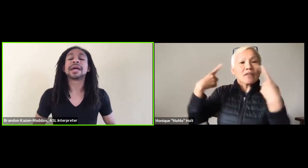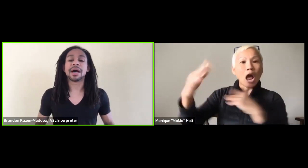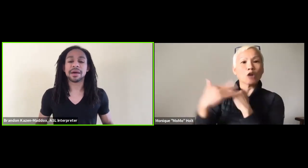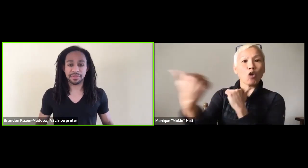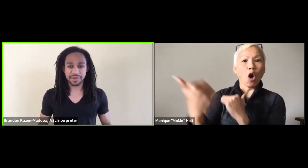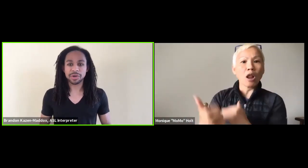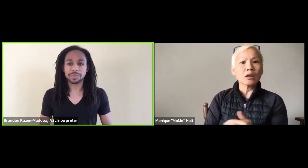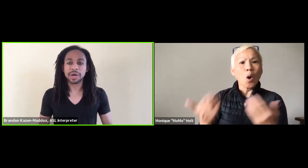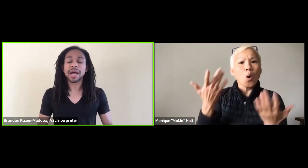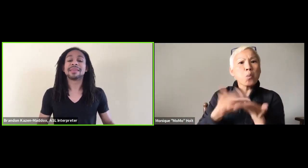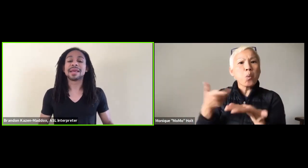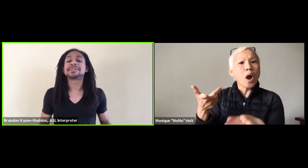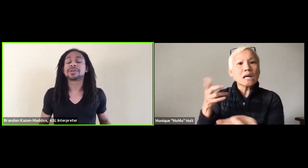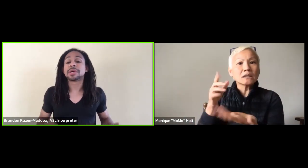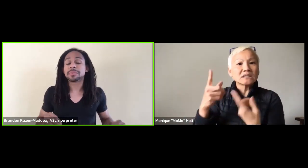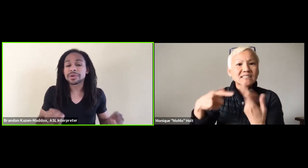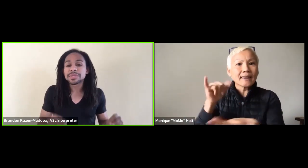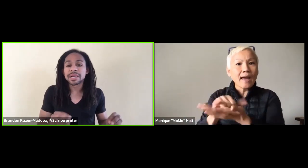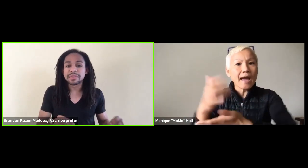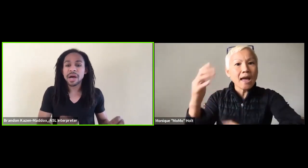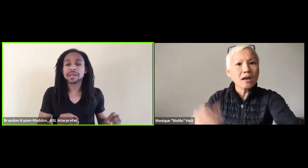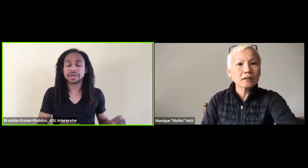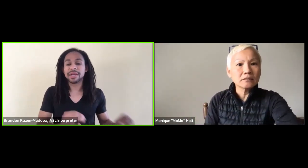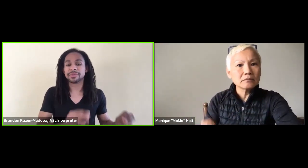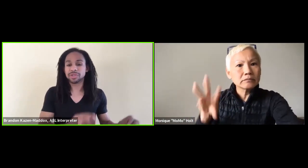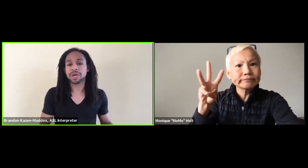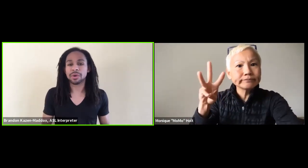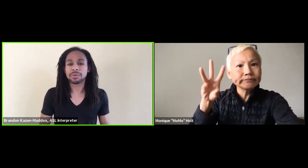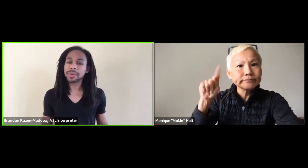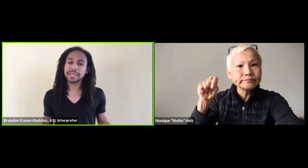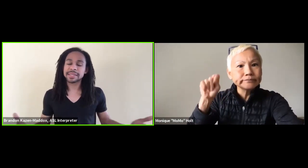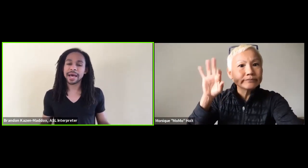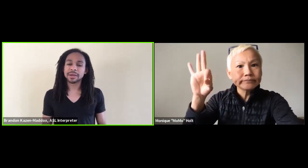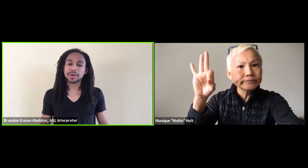involving theater work unless there's a person of color in the show.